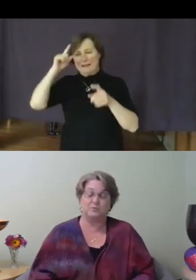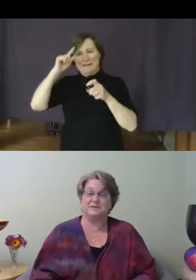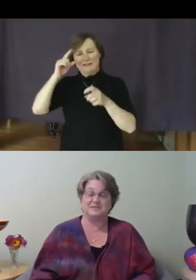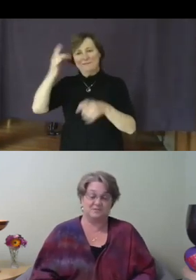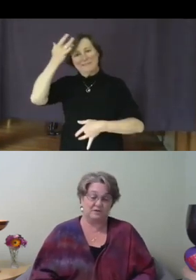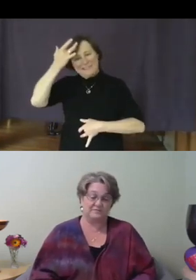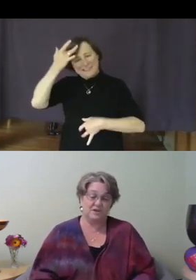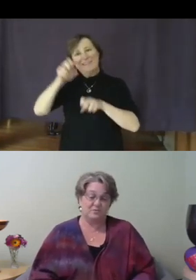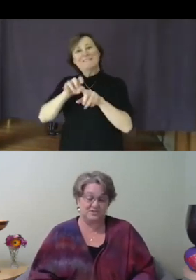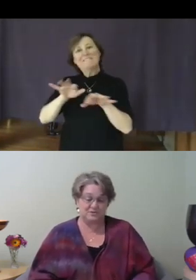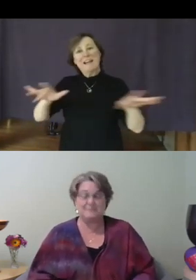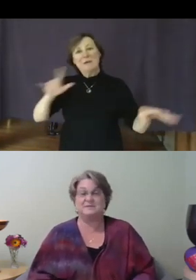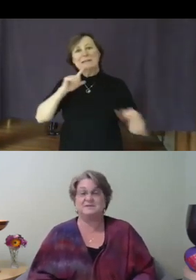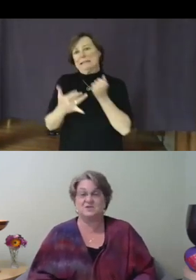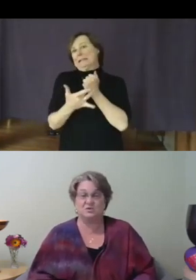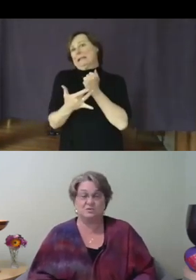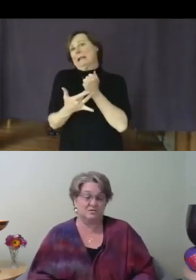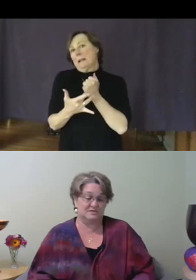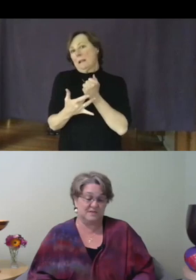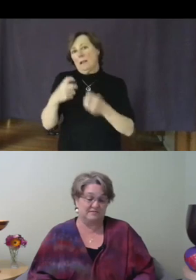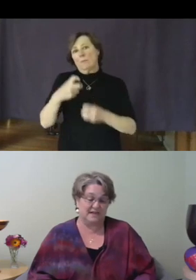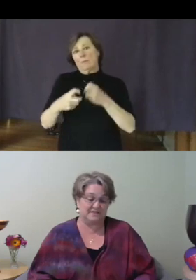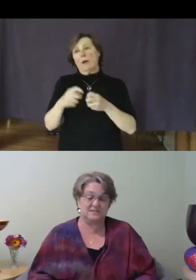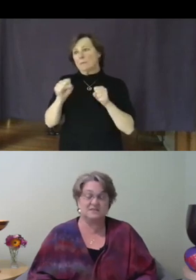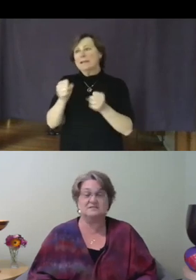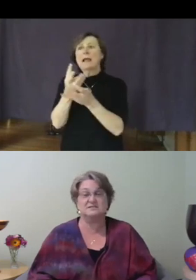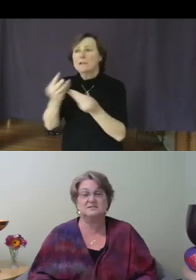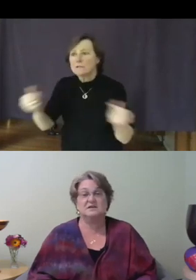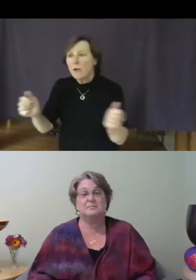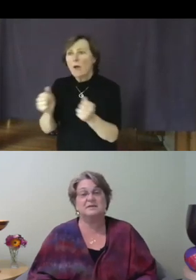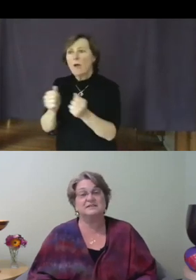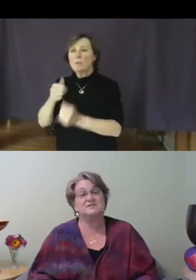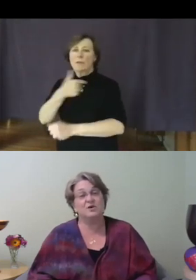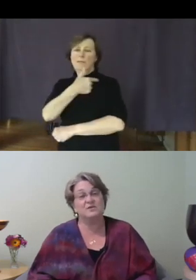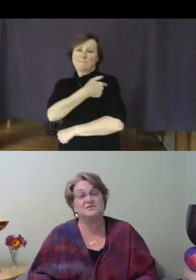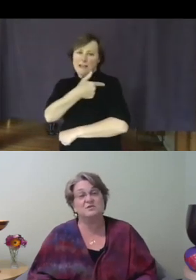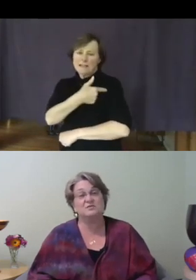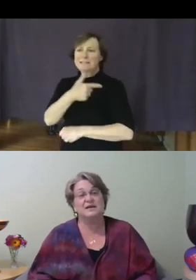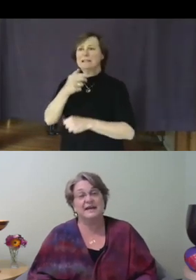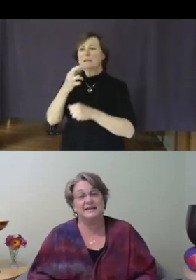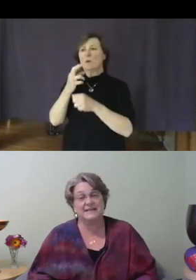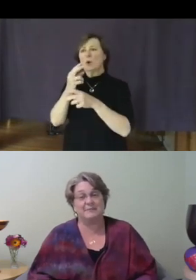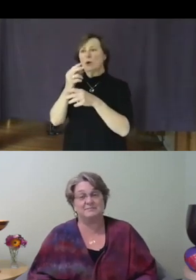be solved with treatments, cures, and vaccines, but it is also an adaptive